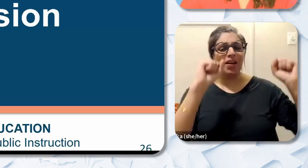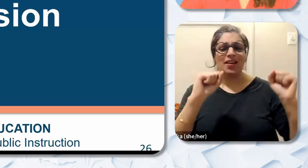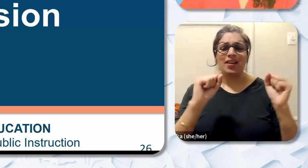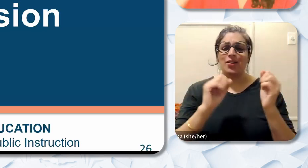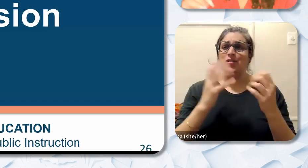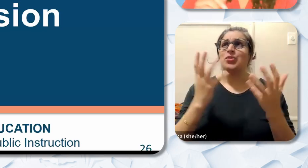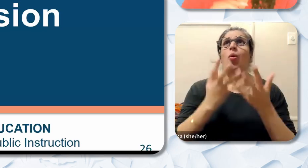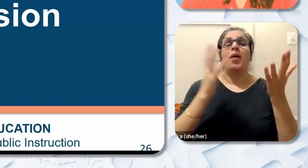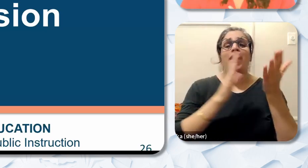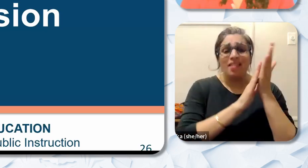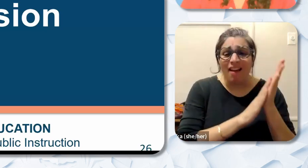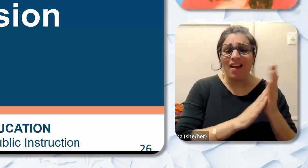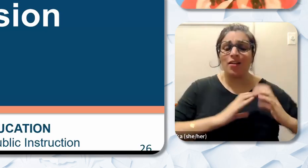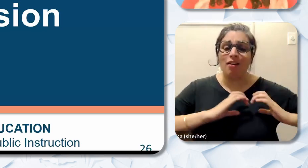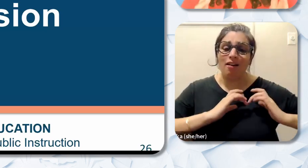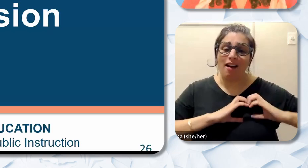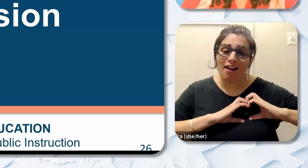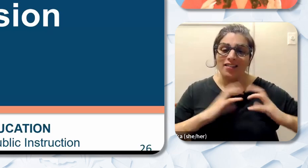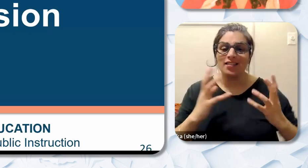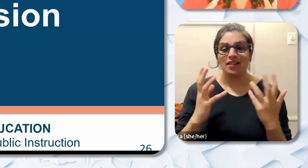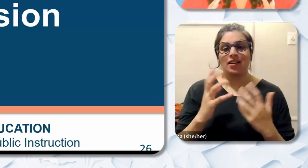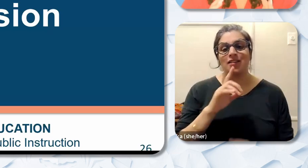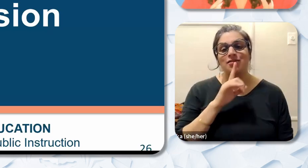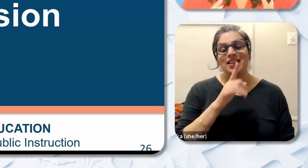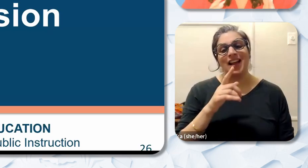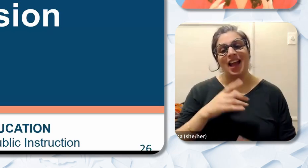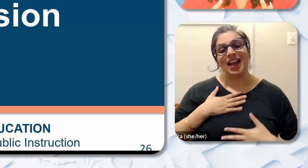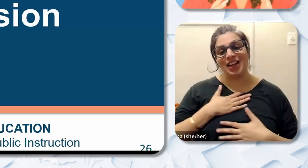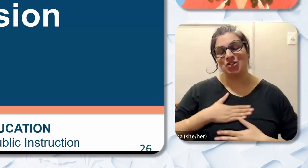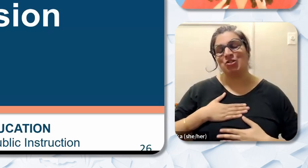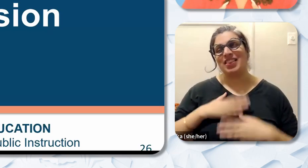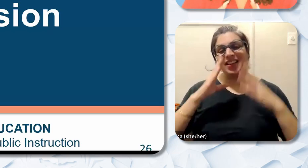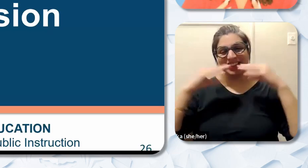hearts. And you know what I I really enjoyed the laughing Emoji faces when you were talking about